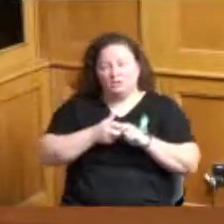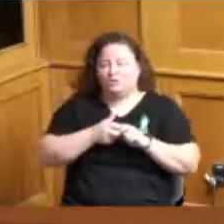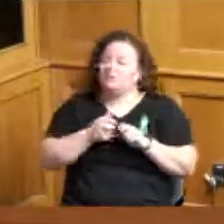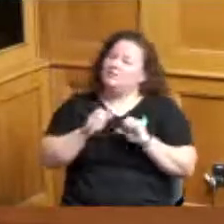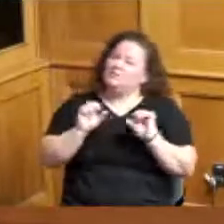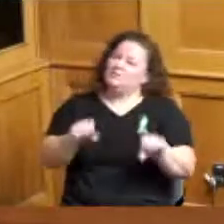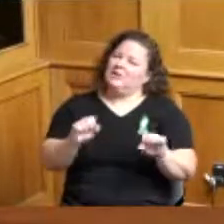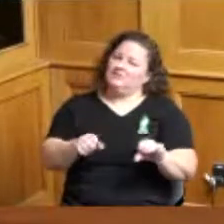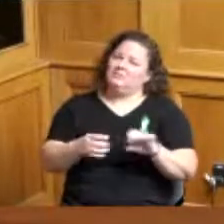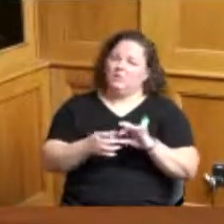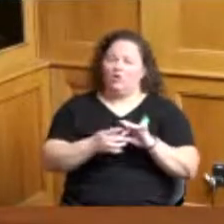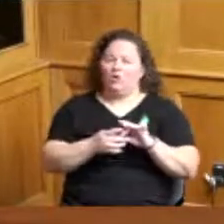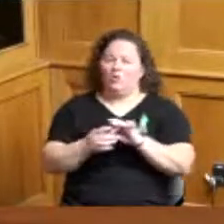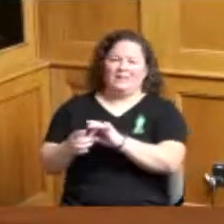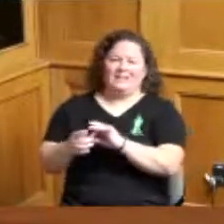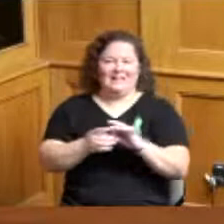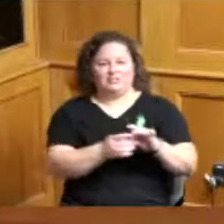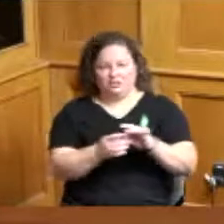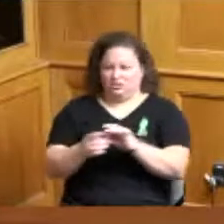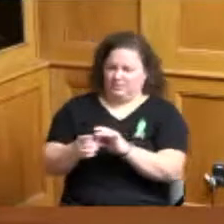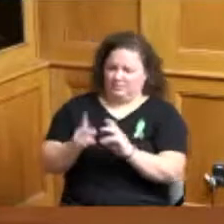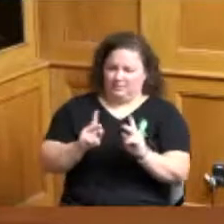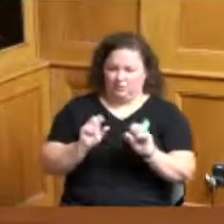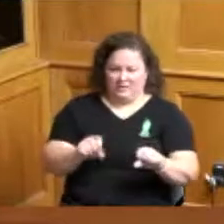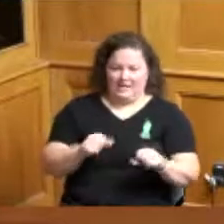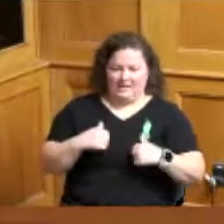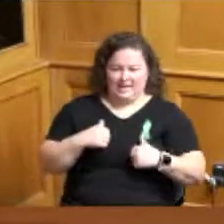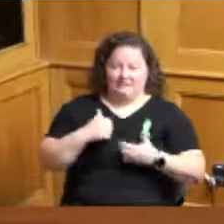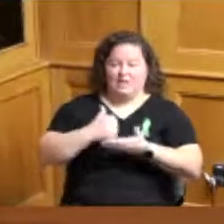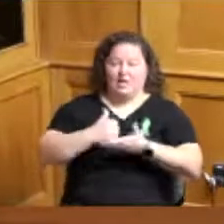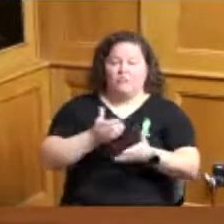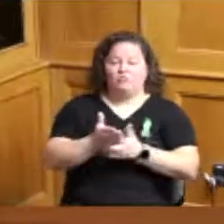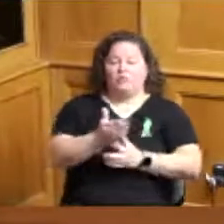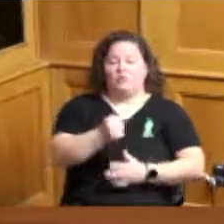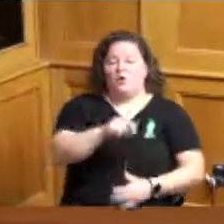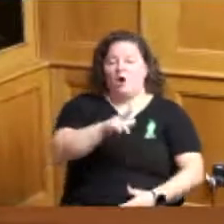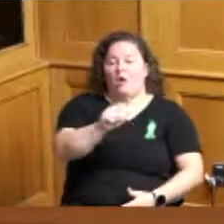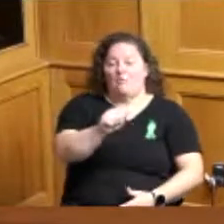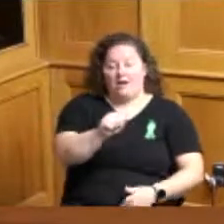where people can get help through the who are ARPA plan ARPA funding etc and then the Board can